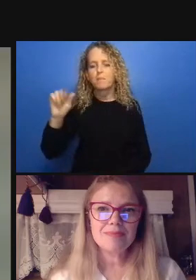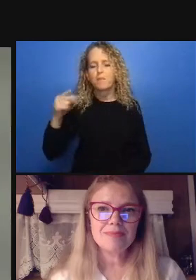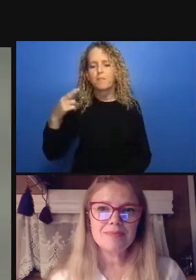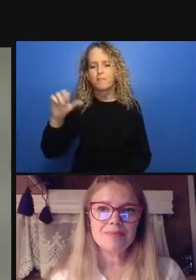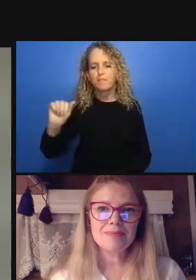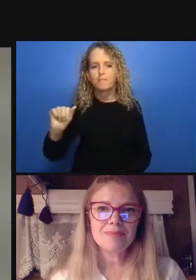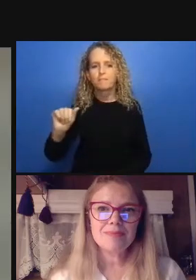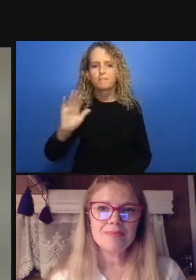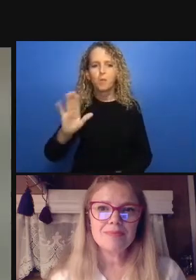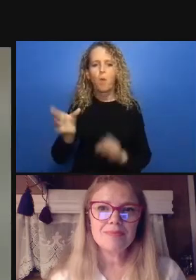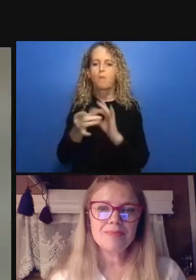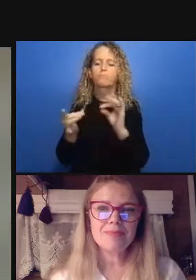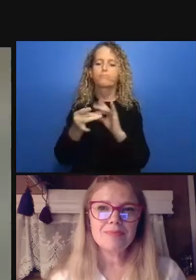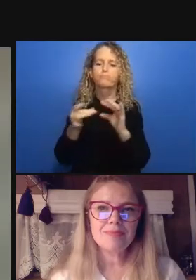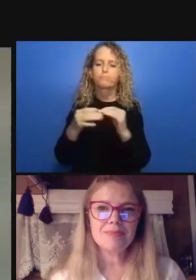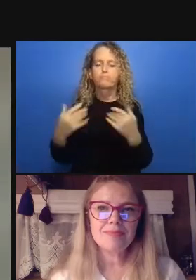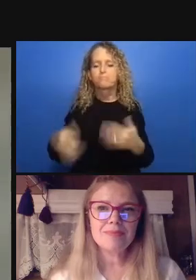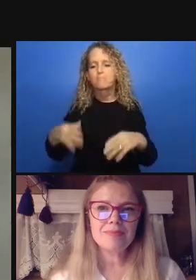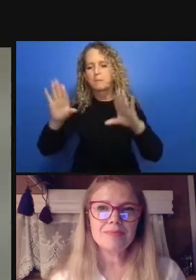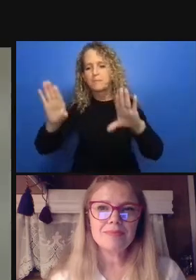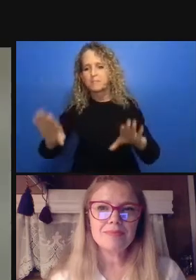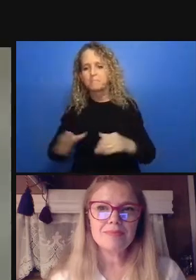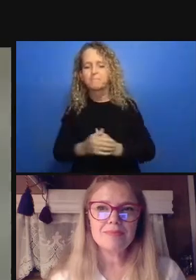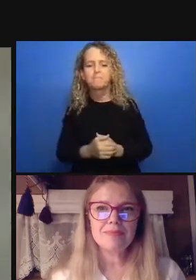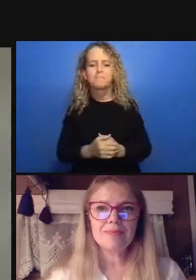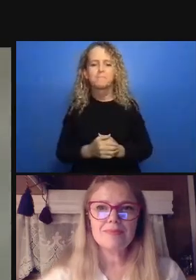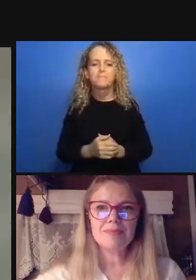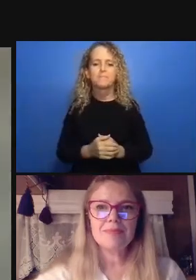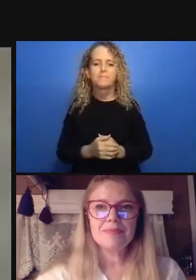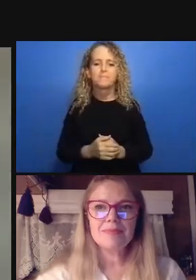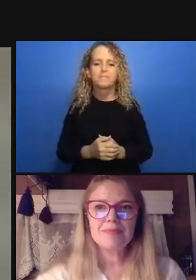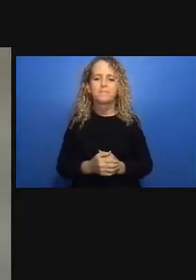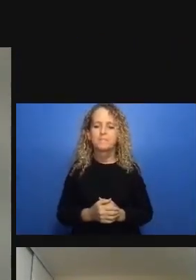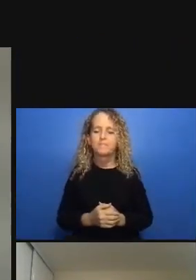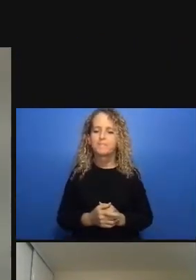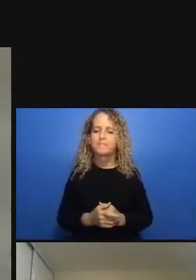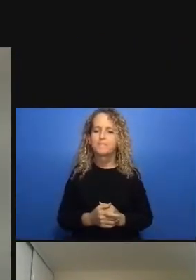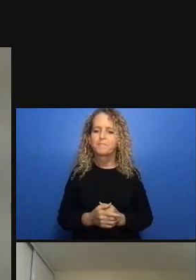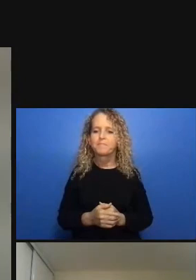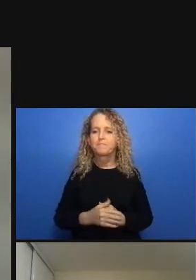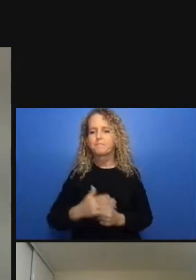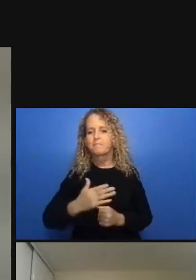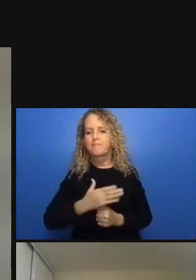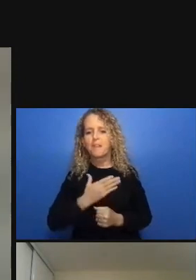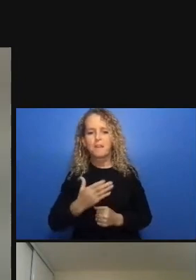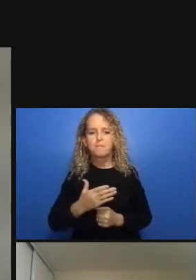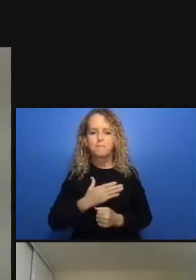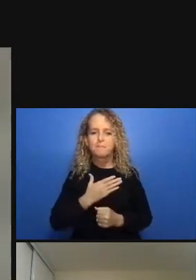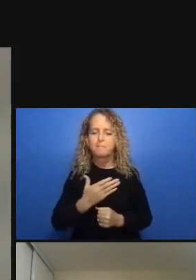in public services and so we don't want to create a situation where we're relying on